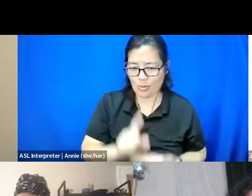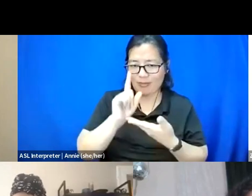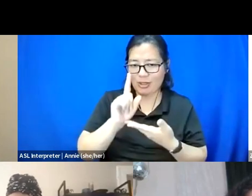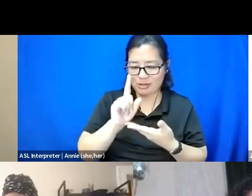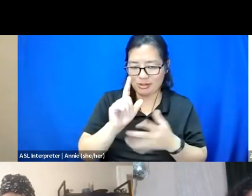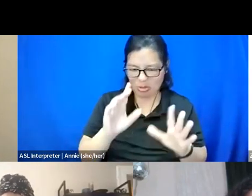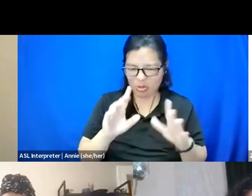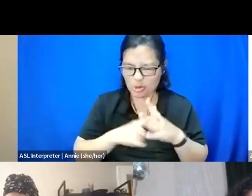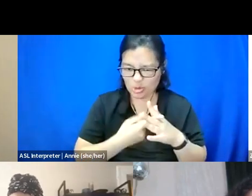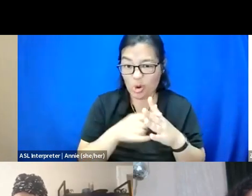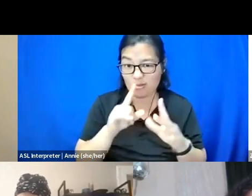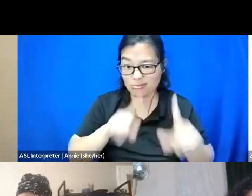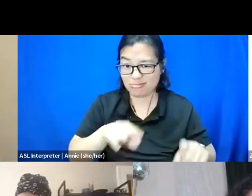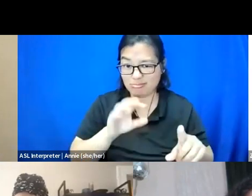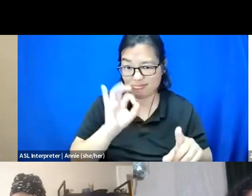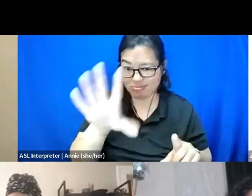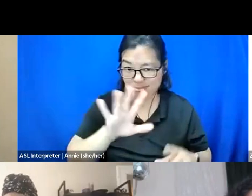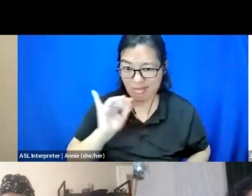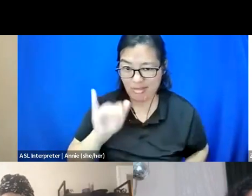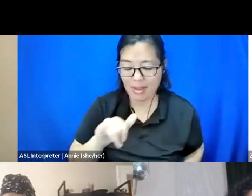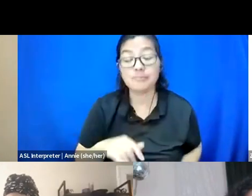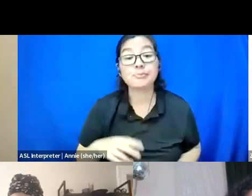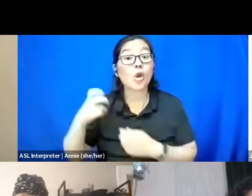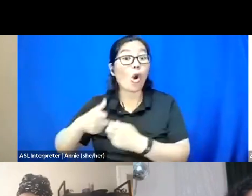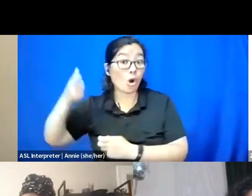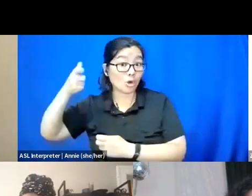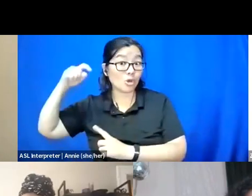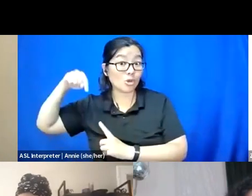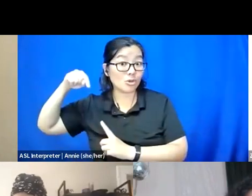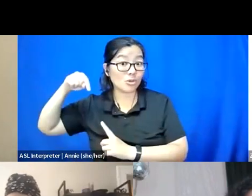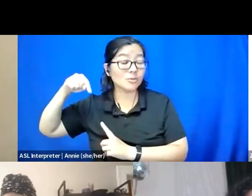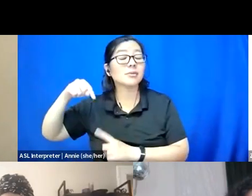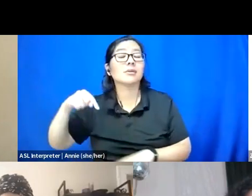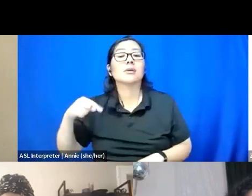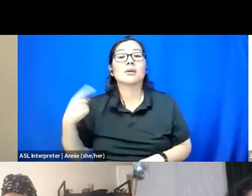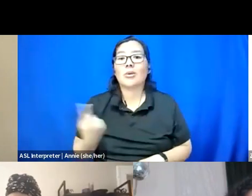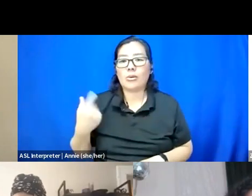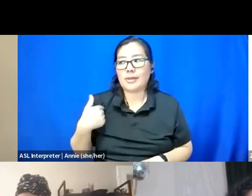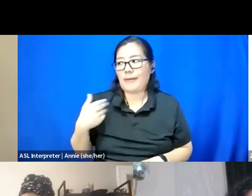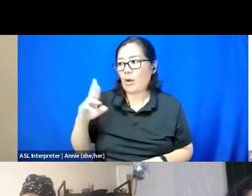What makes it harder is that we always have our realities questioned.